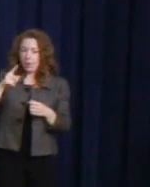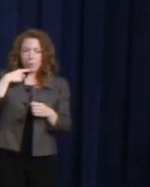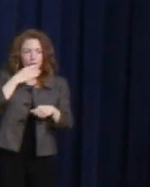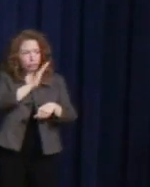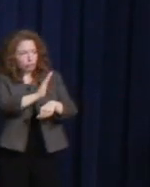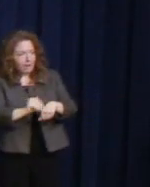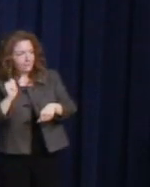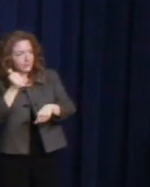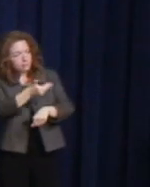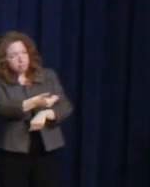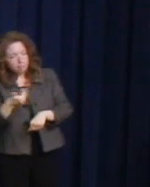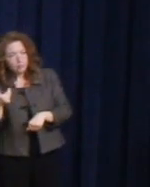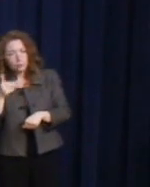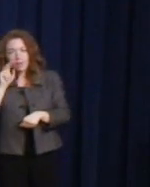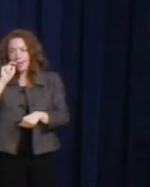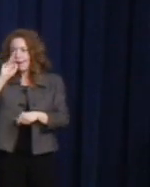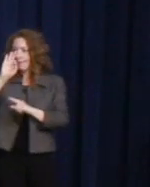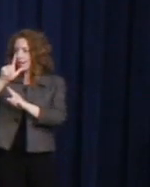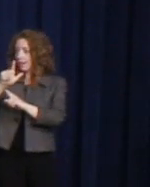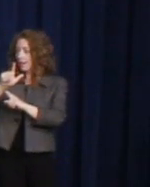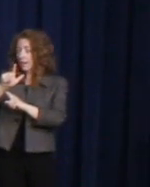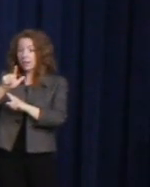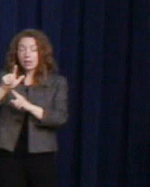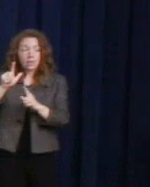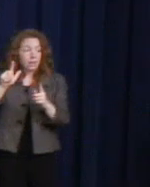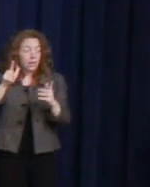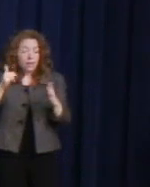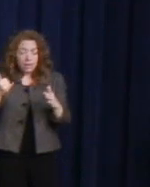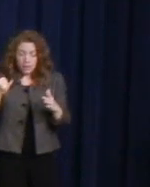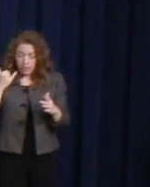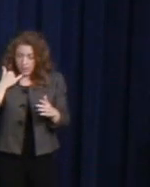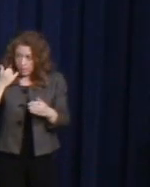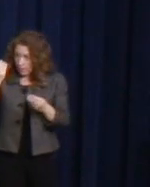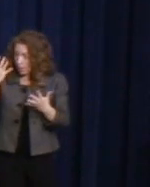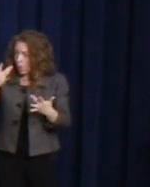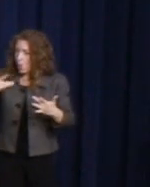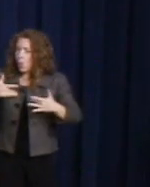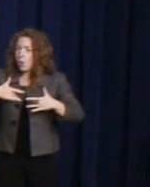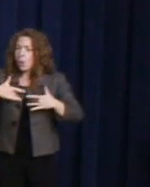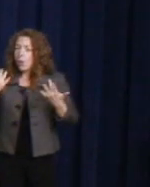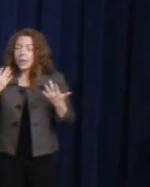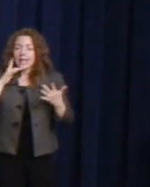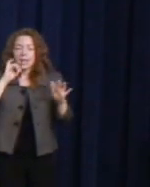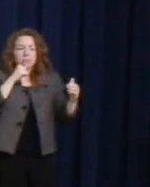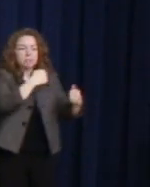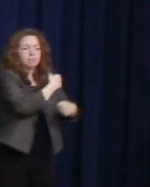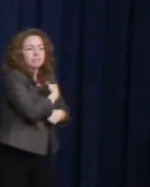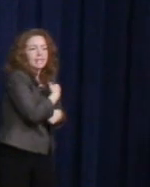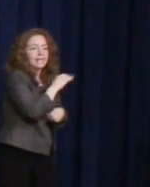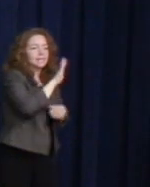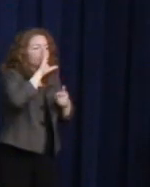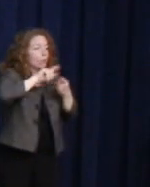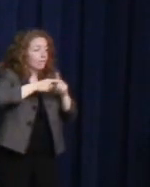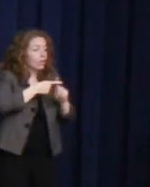by embracing his boyfriend on national television. Now sure, we heard from the peanut gallery: